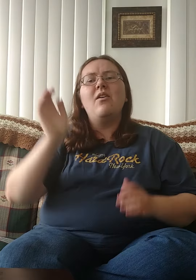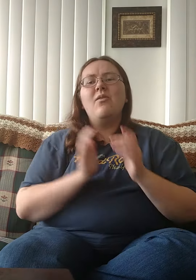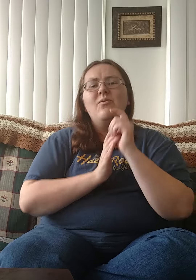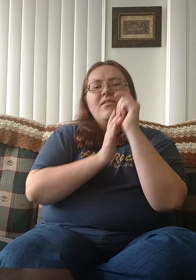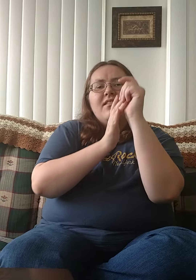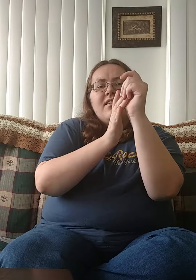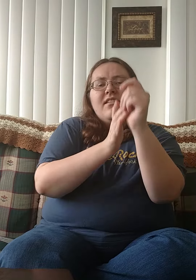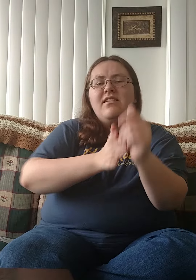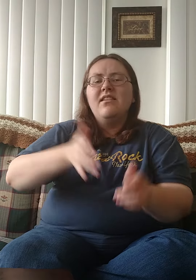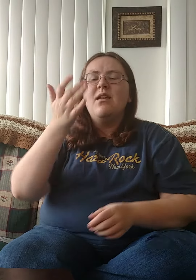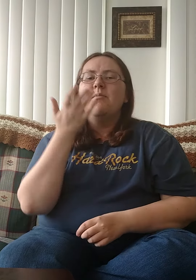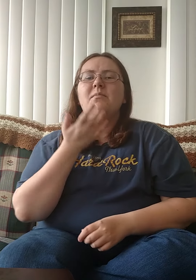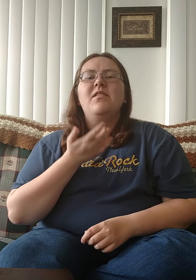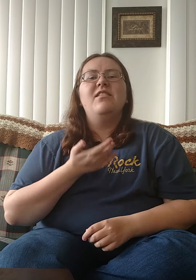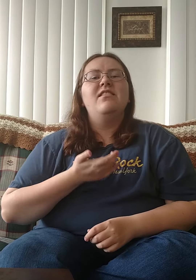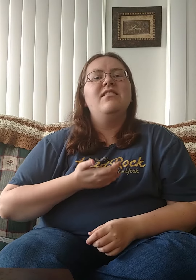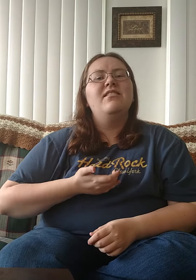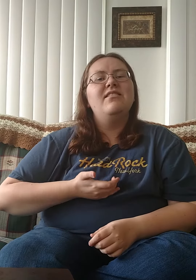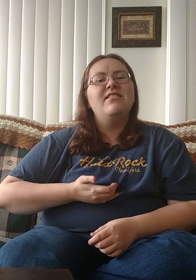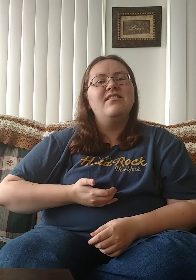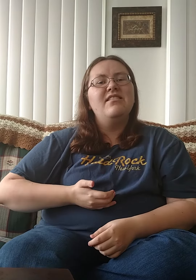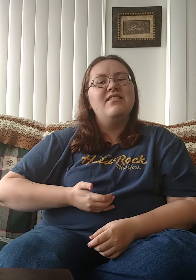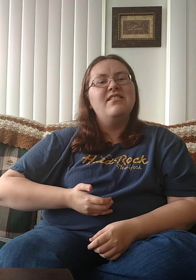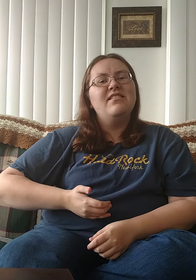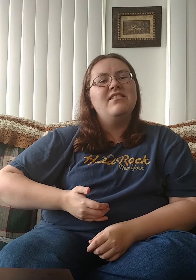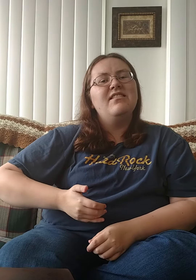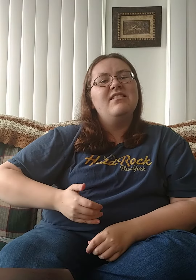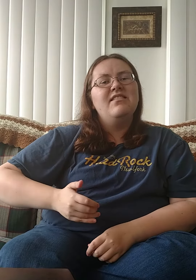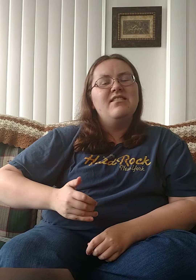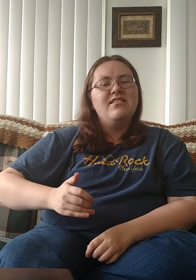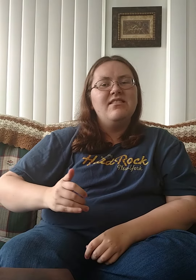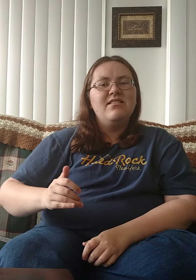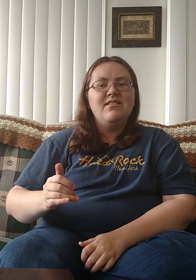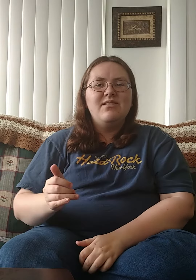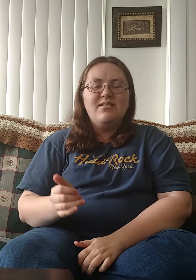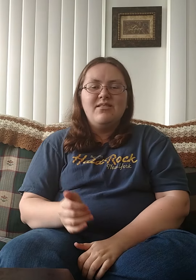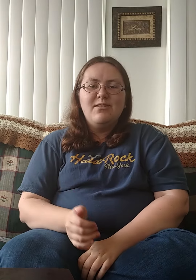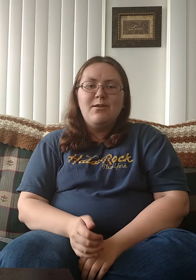Oh, lead me